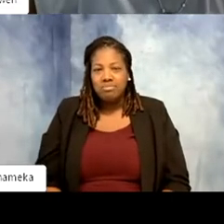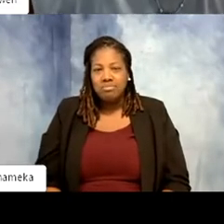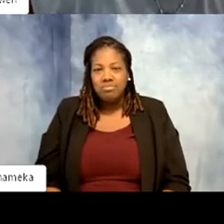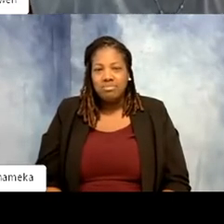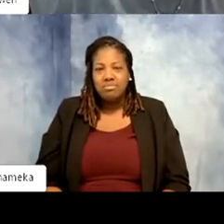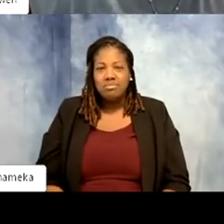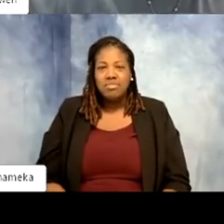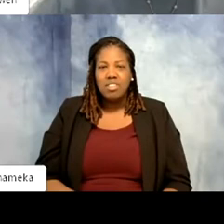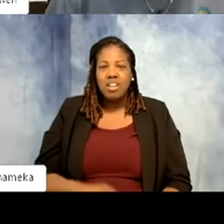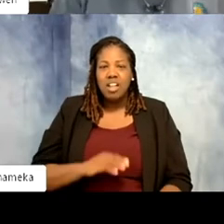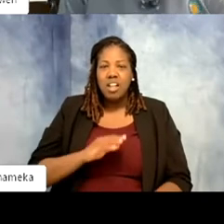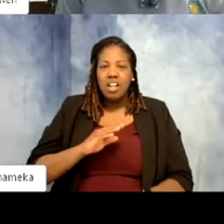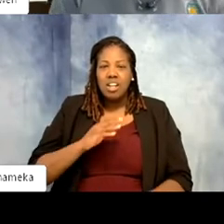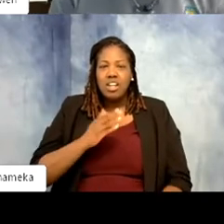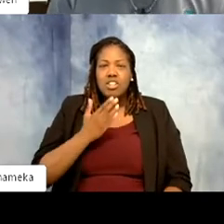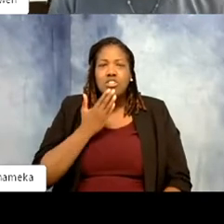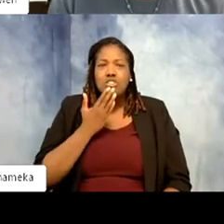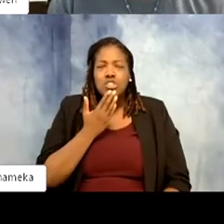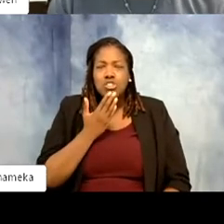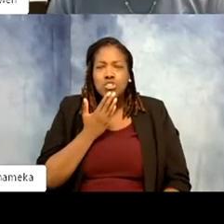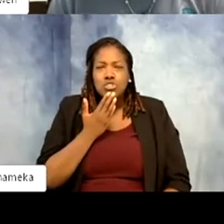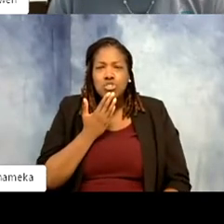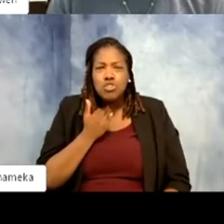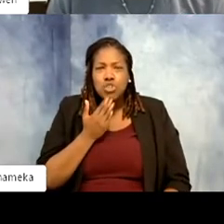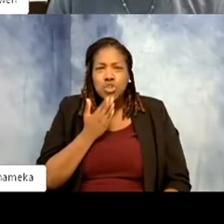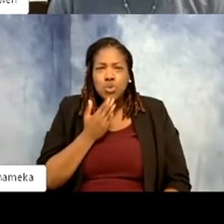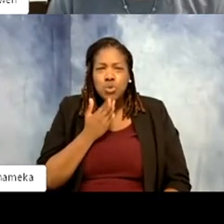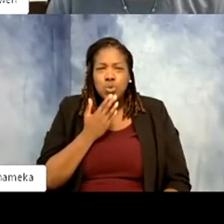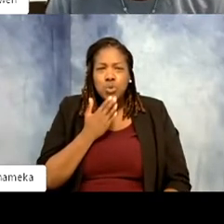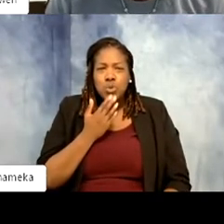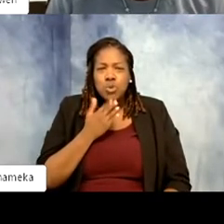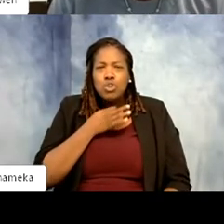They're cute. Look how cute rheas are. Rheas are adorable. They're curious. we've been exhibiting